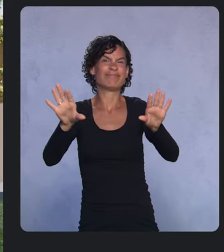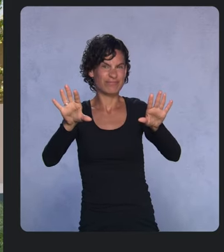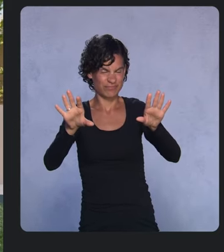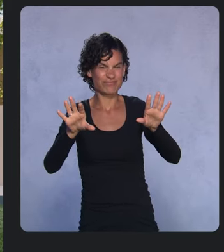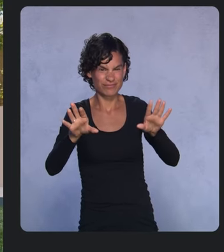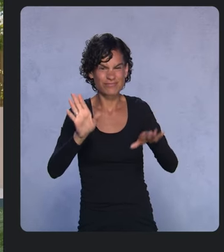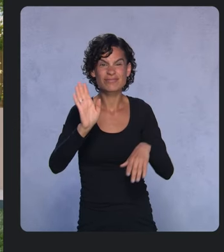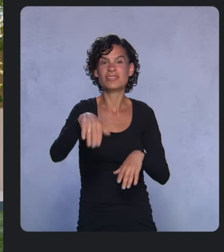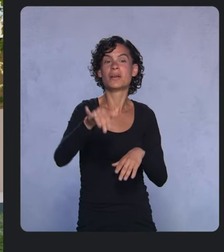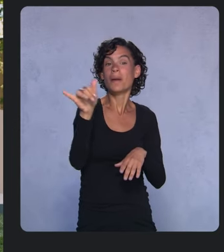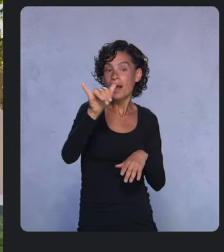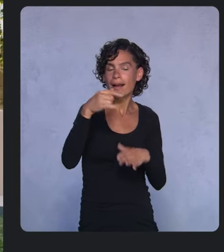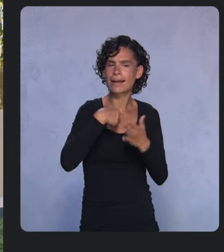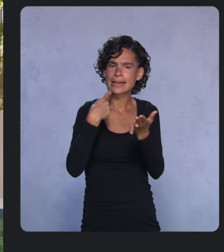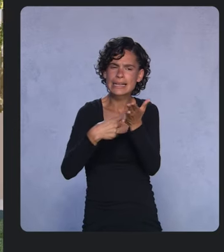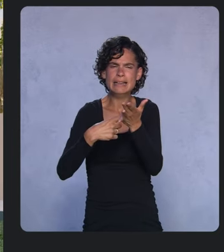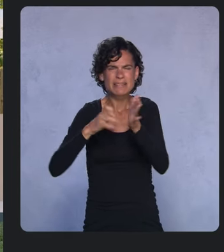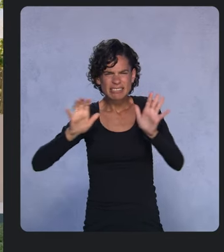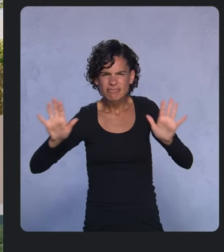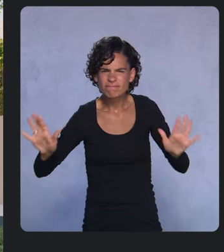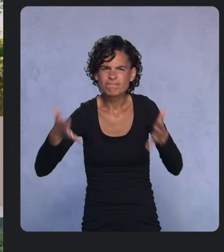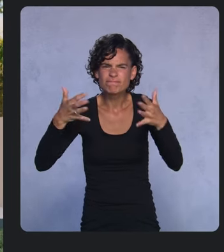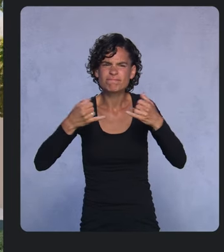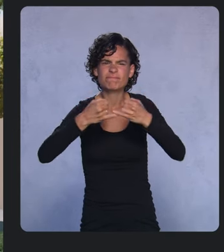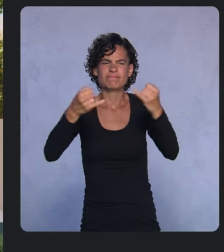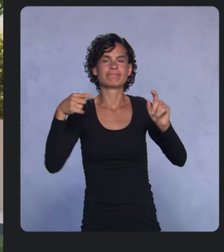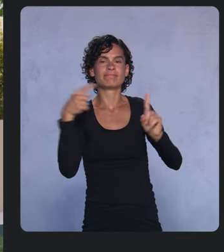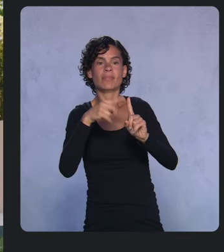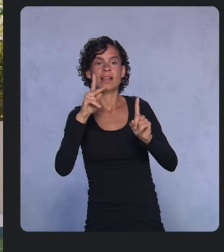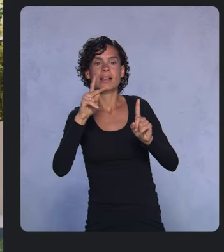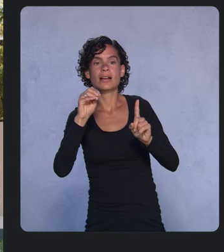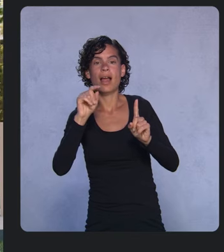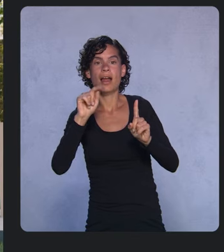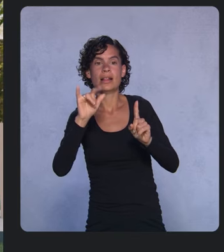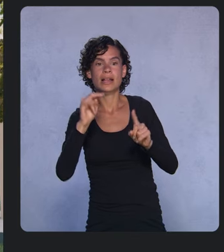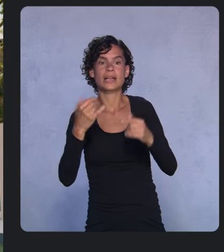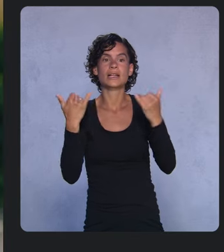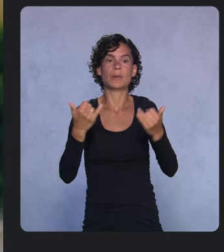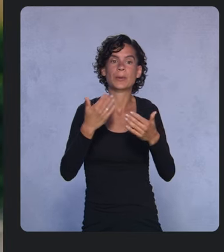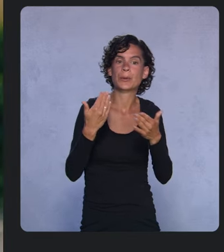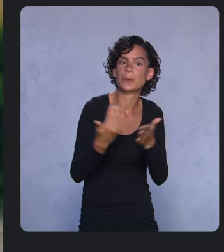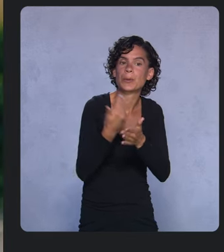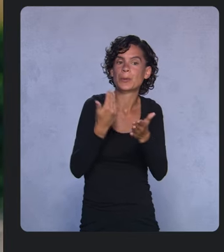with a brand new native solution to annotation processing for Kotlin built from the ground up.